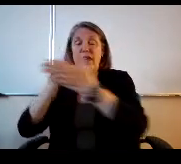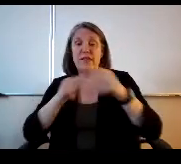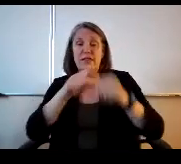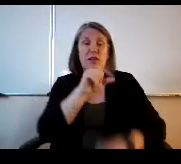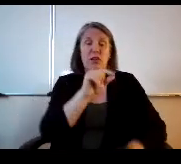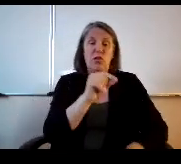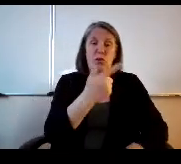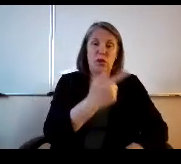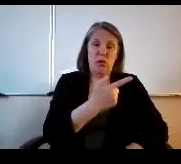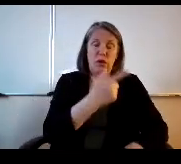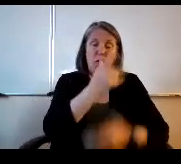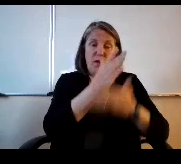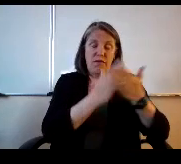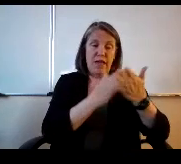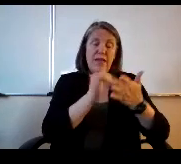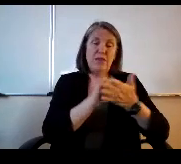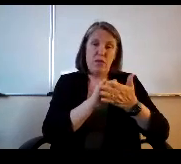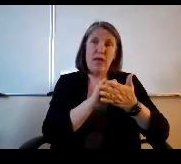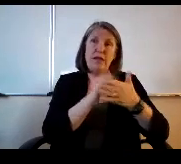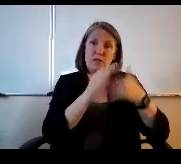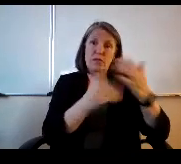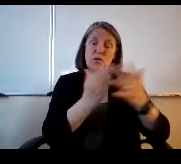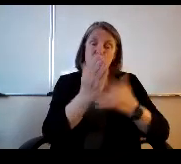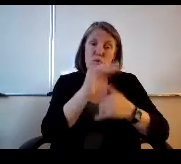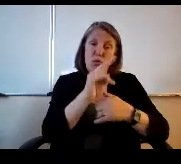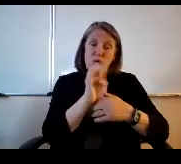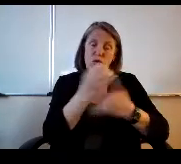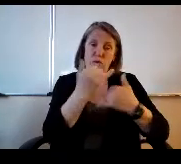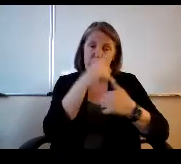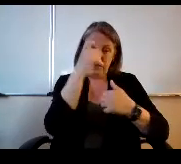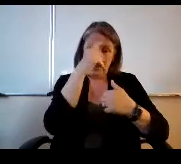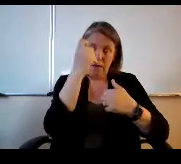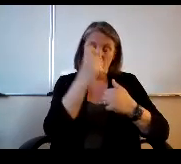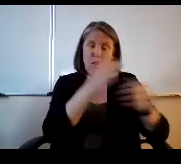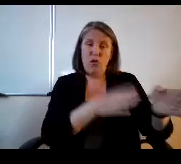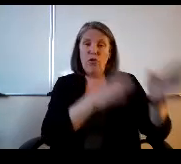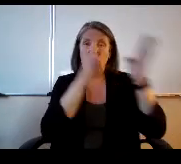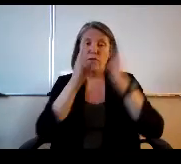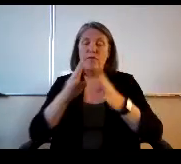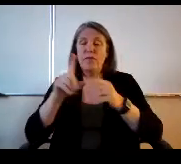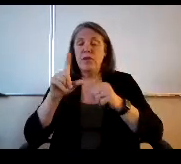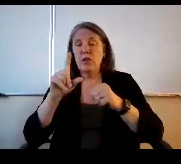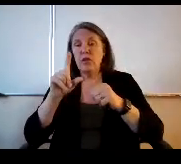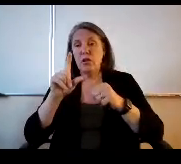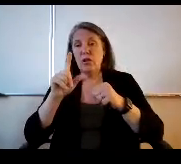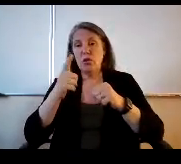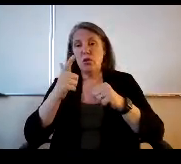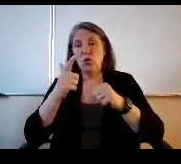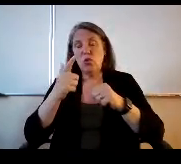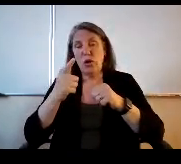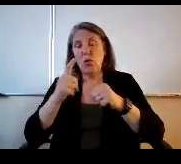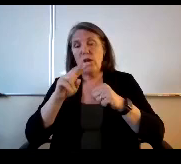So that goes through June this summer. A 2122 which goes through July all